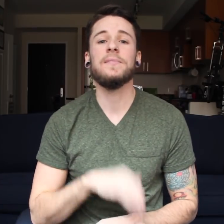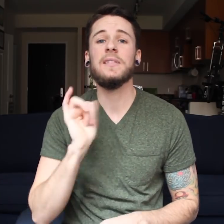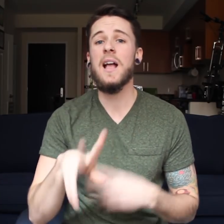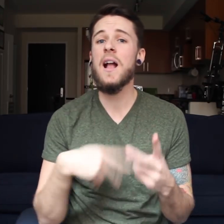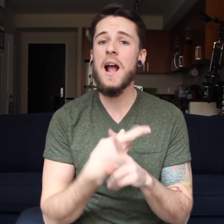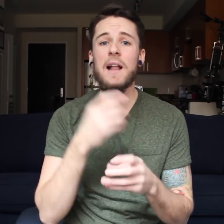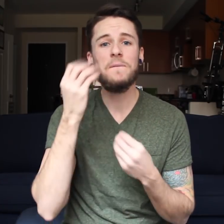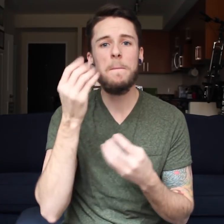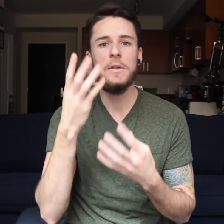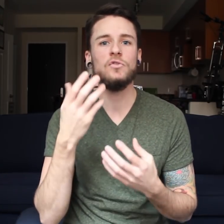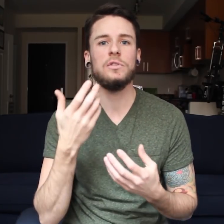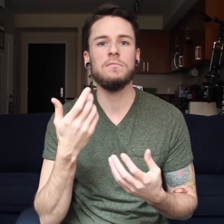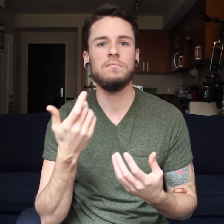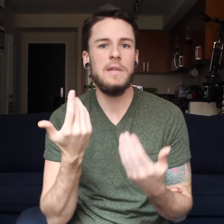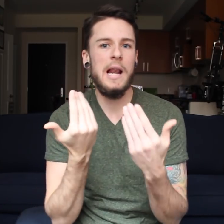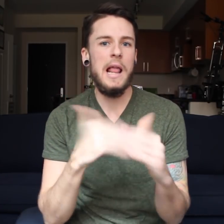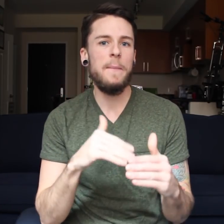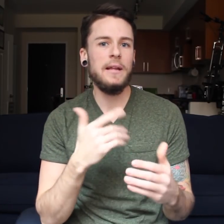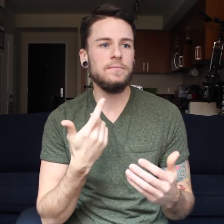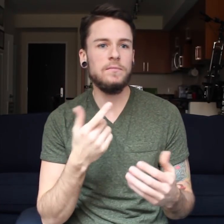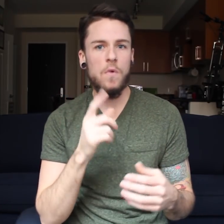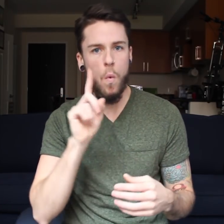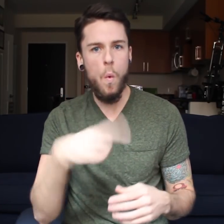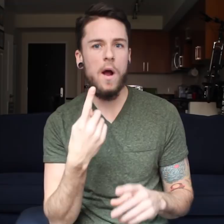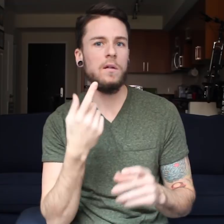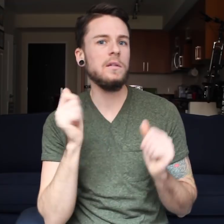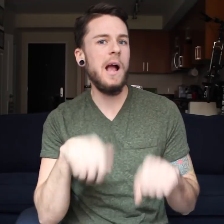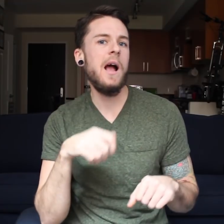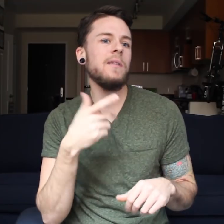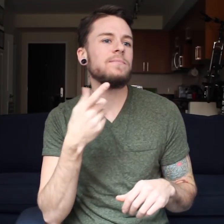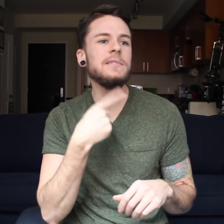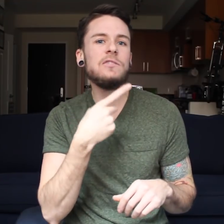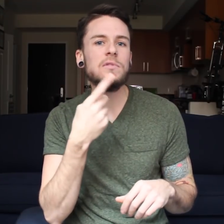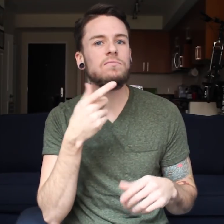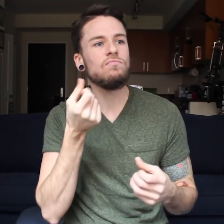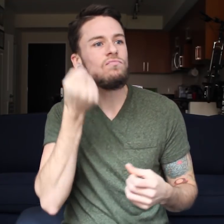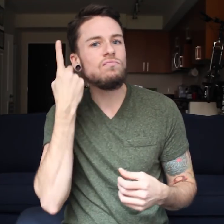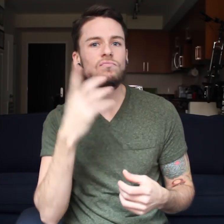and that kind of information is limited. Only hearing people can understand